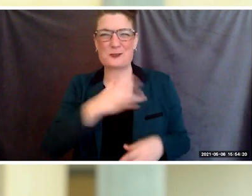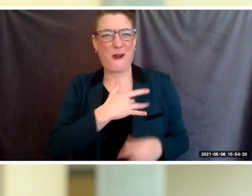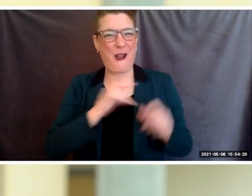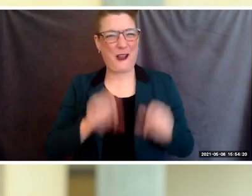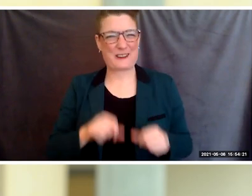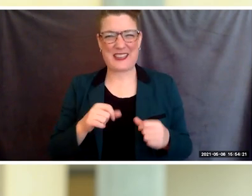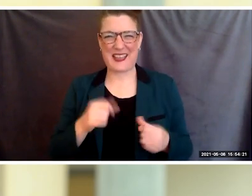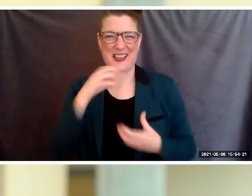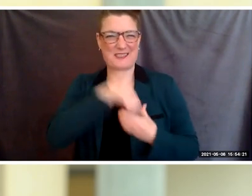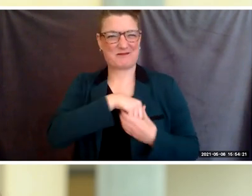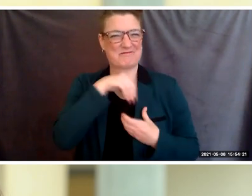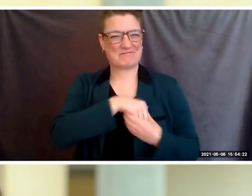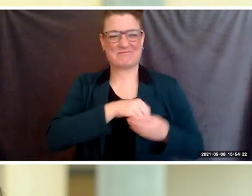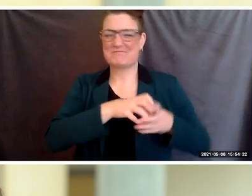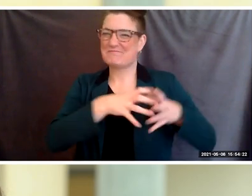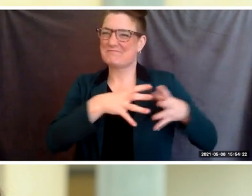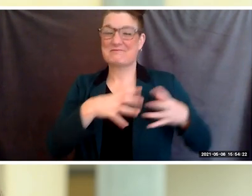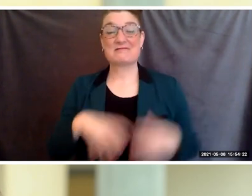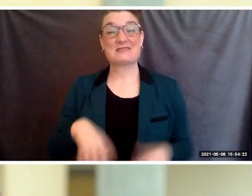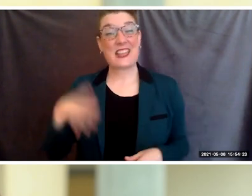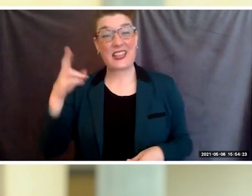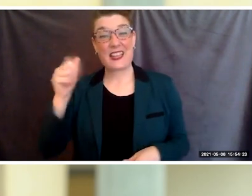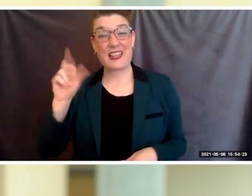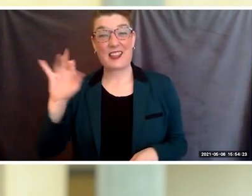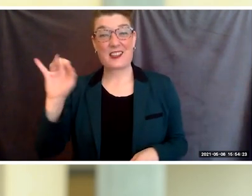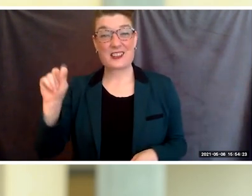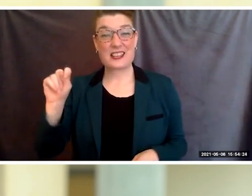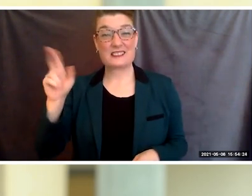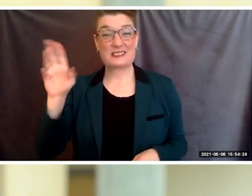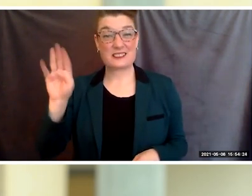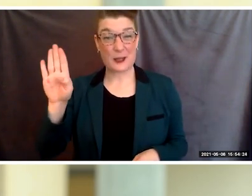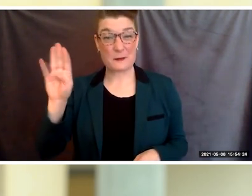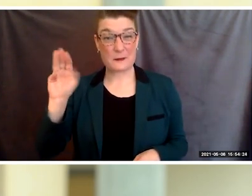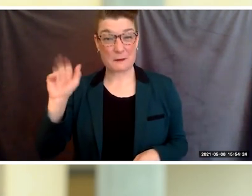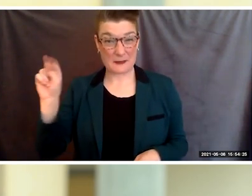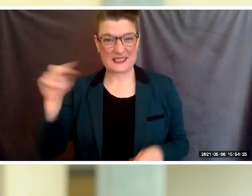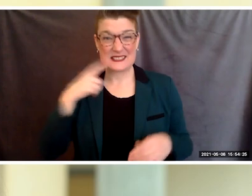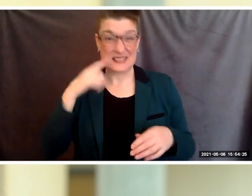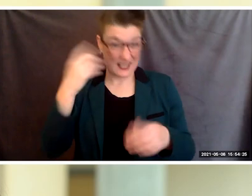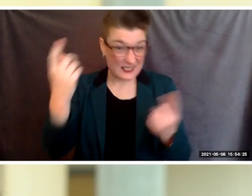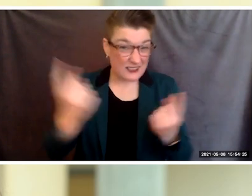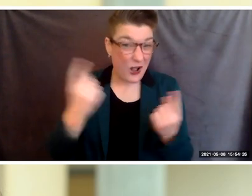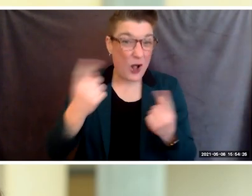"Always remember that you have within you the strength, "the power, and the passion to reach